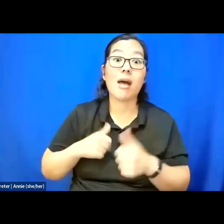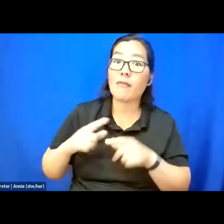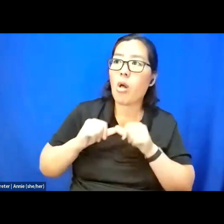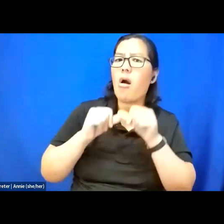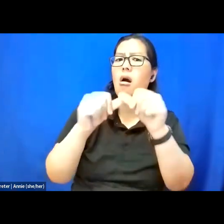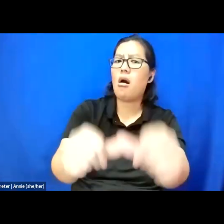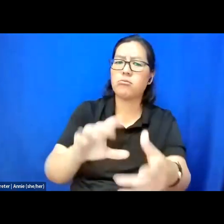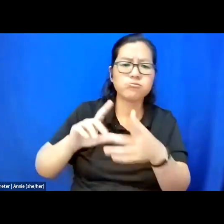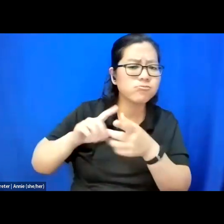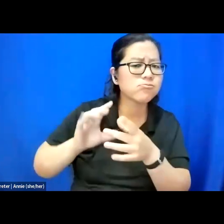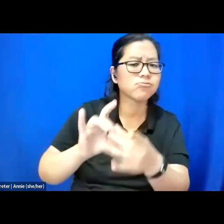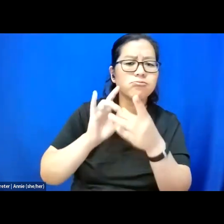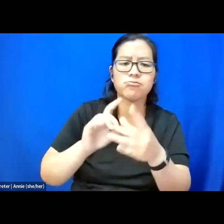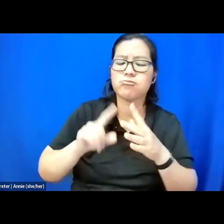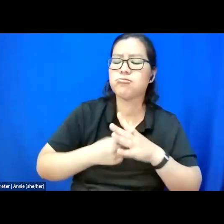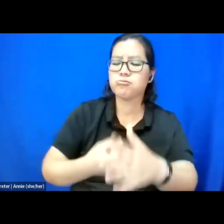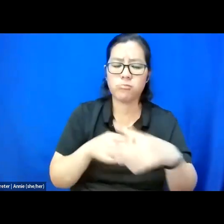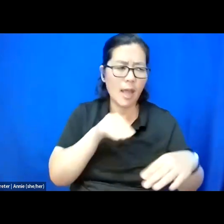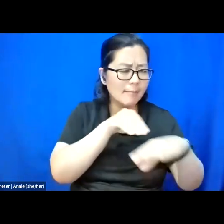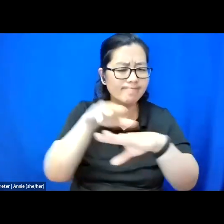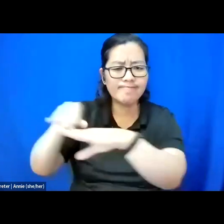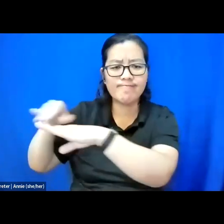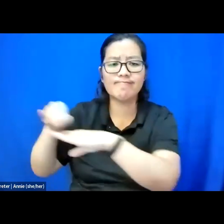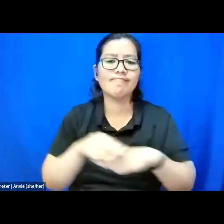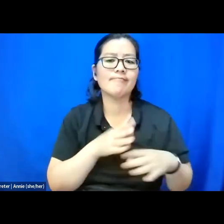to have a greater influence on the field of disability studies.